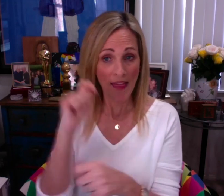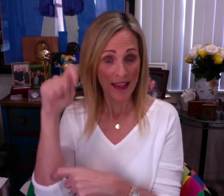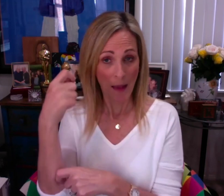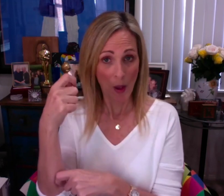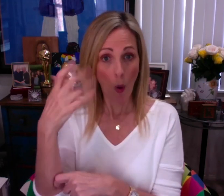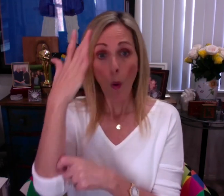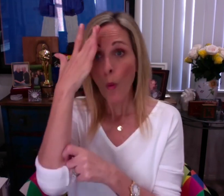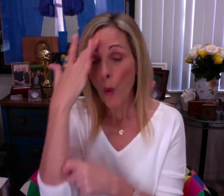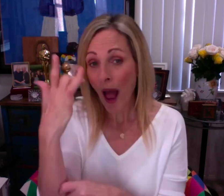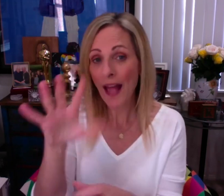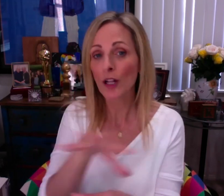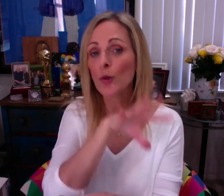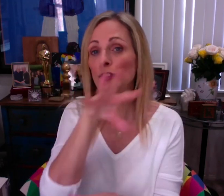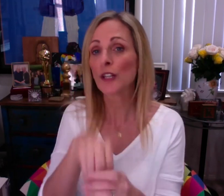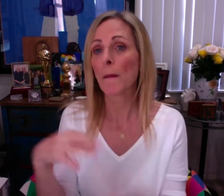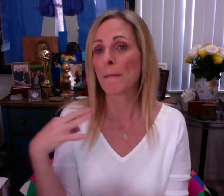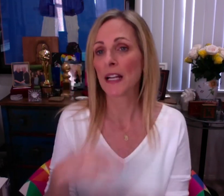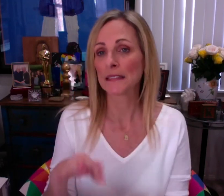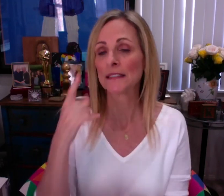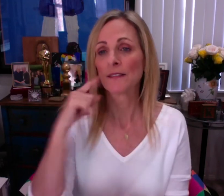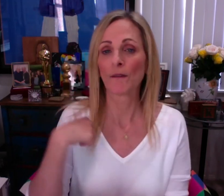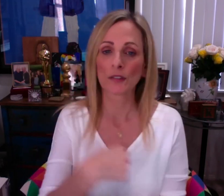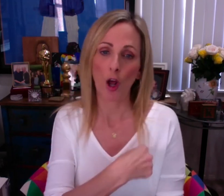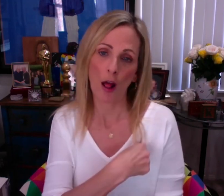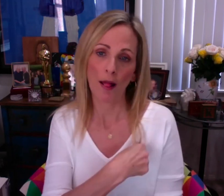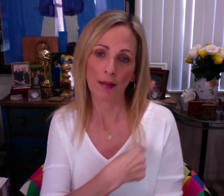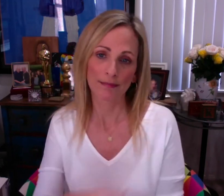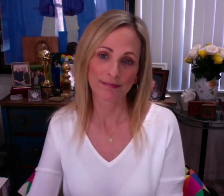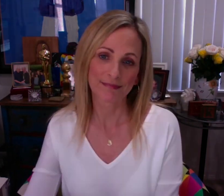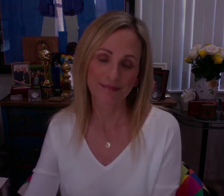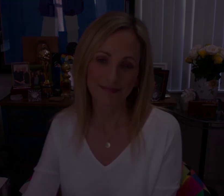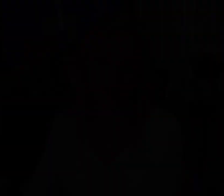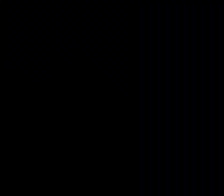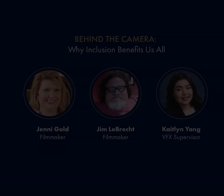behind the camera, why inclusion benefits us all.